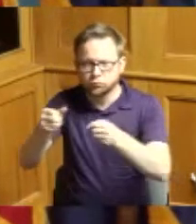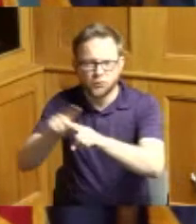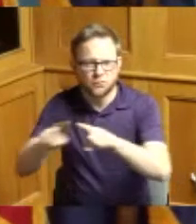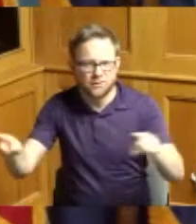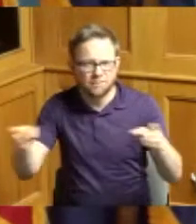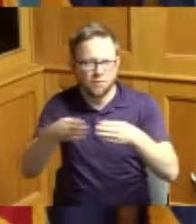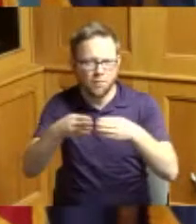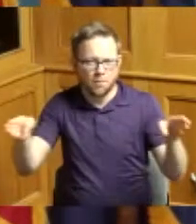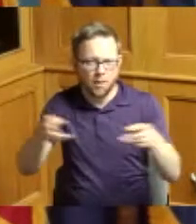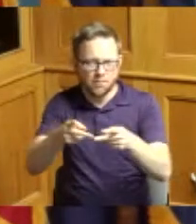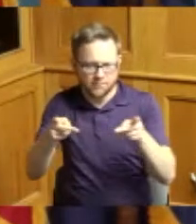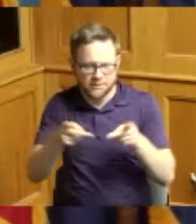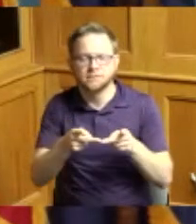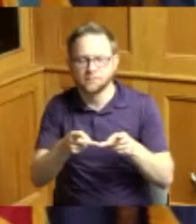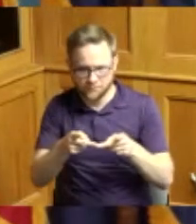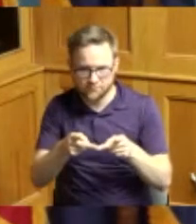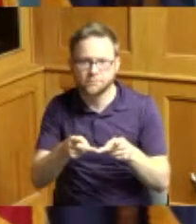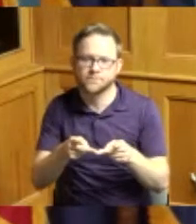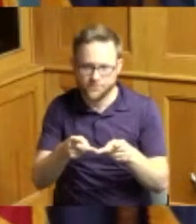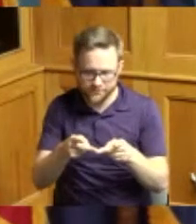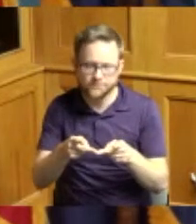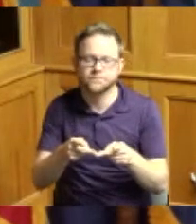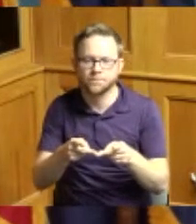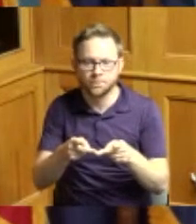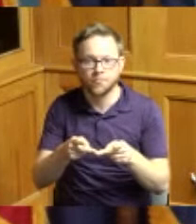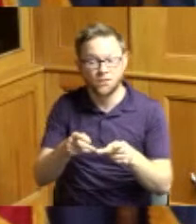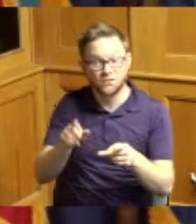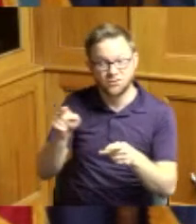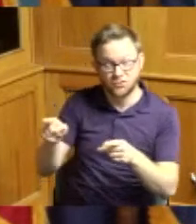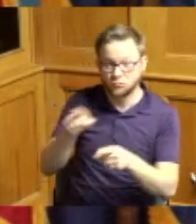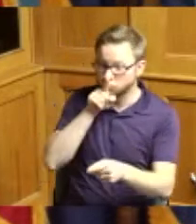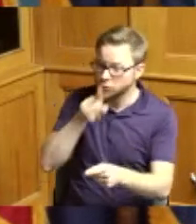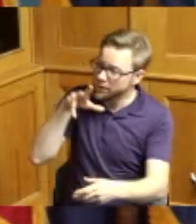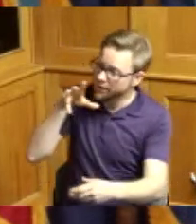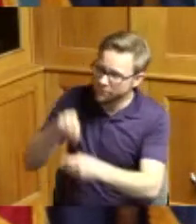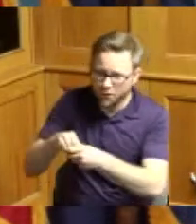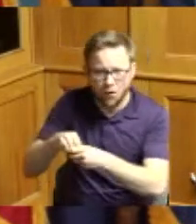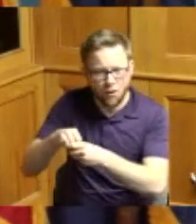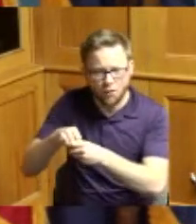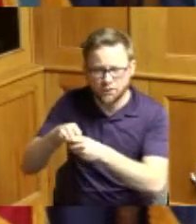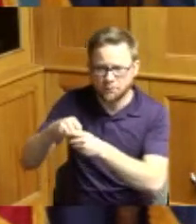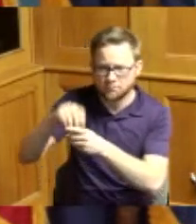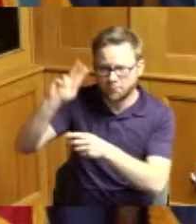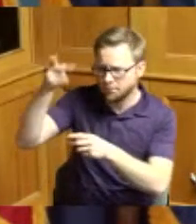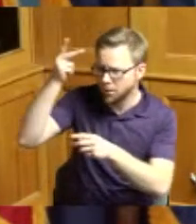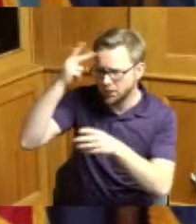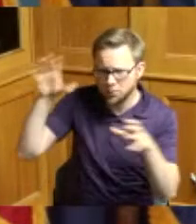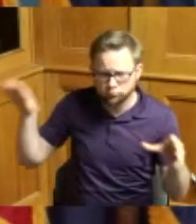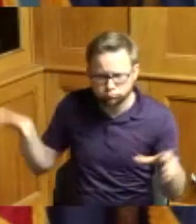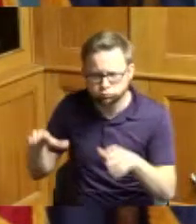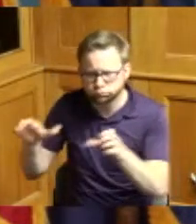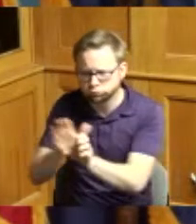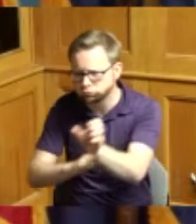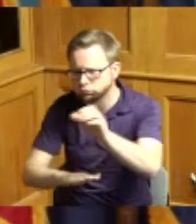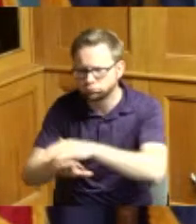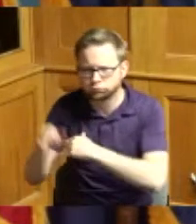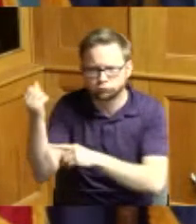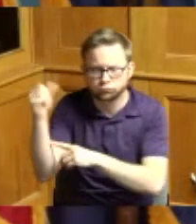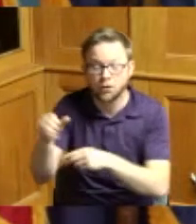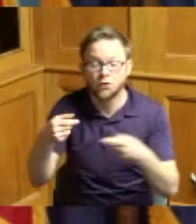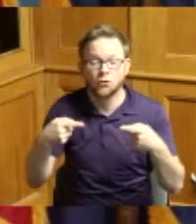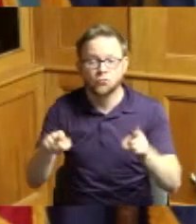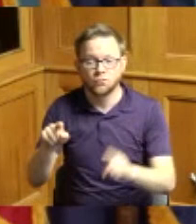most people don't know of her political activism and involvement during a bus strike in the 1960s